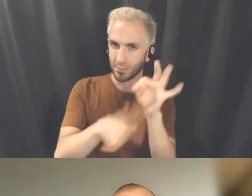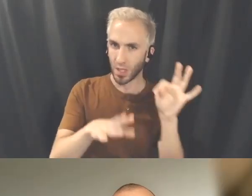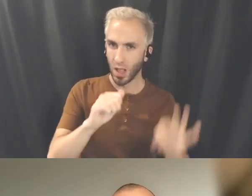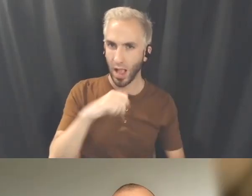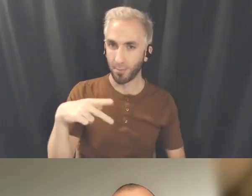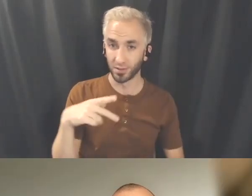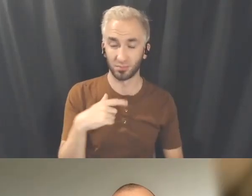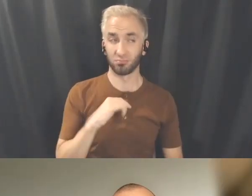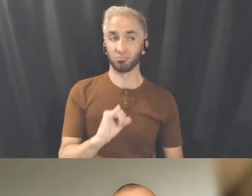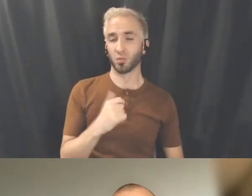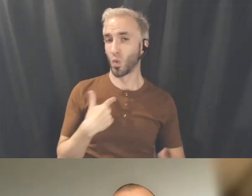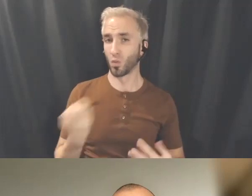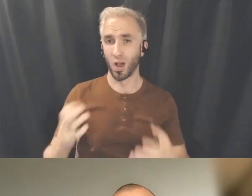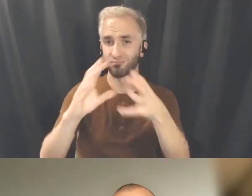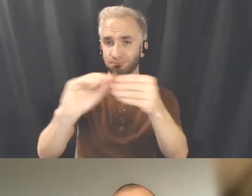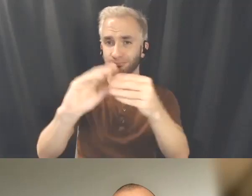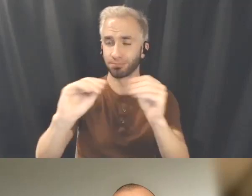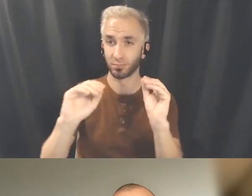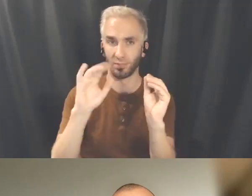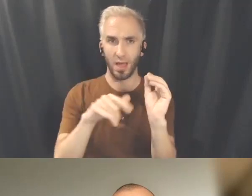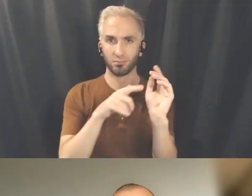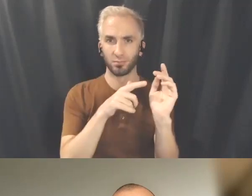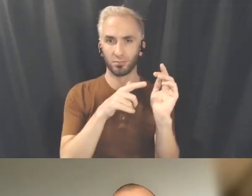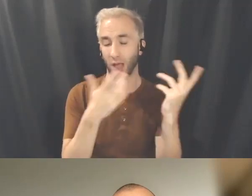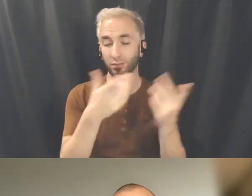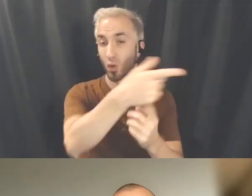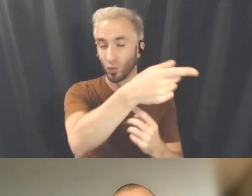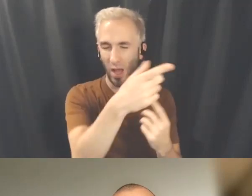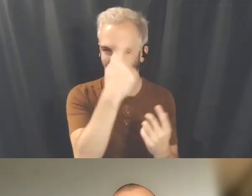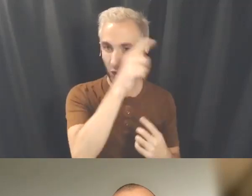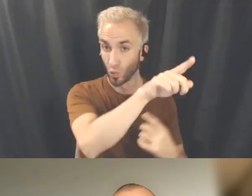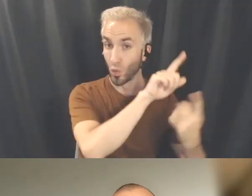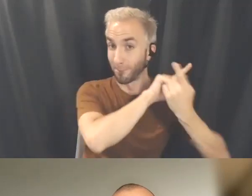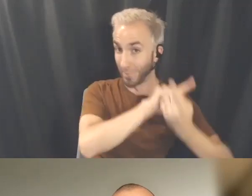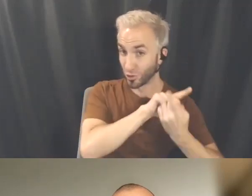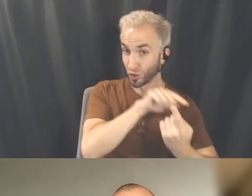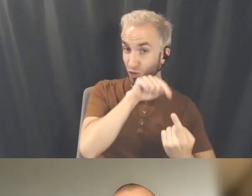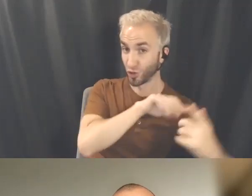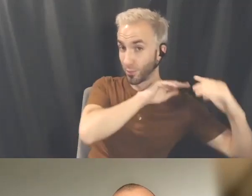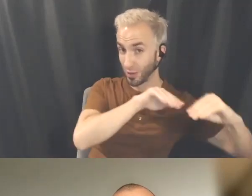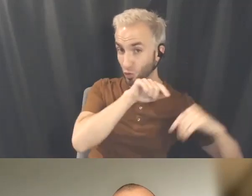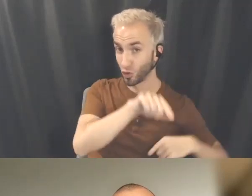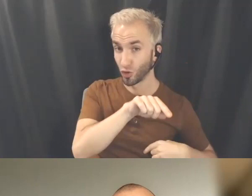as well, that in that mentorship like you know, you were mentoring her but I found that personally inspiring.